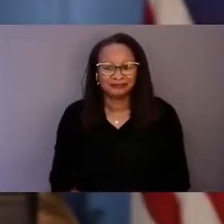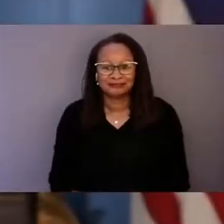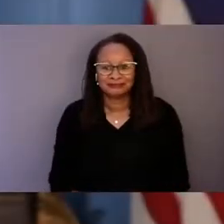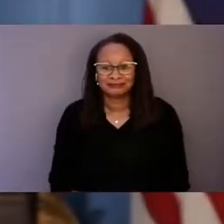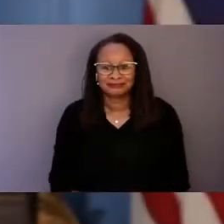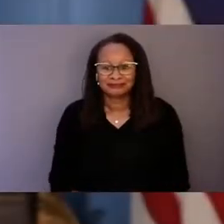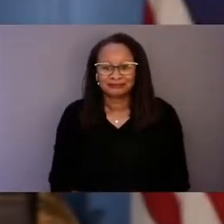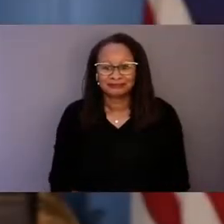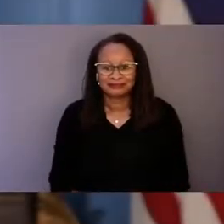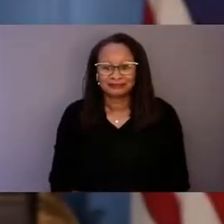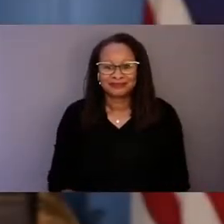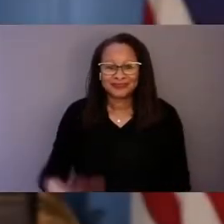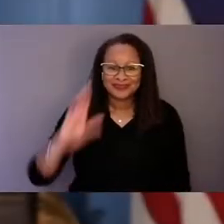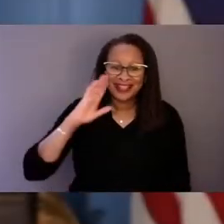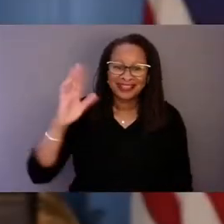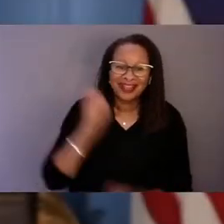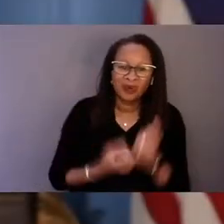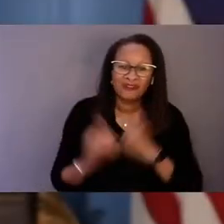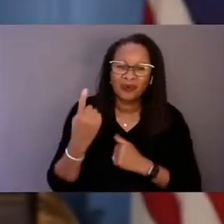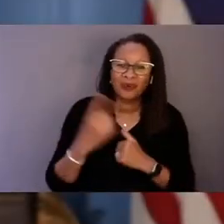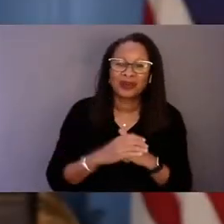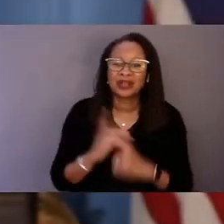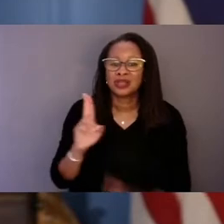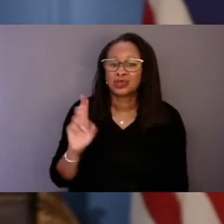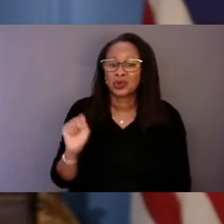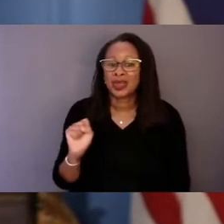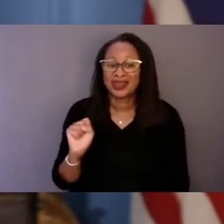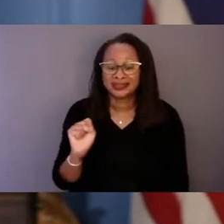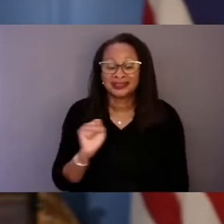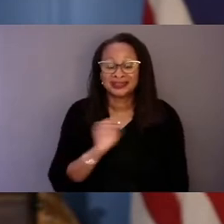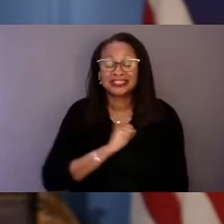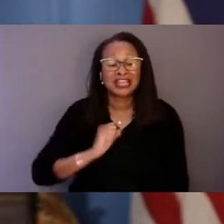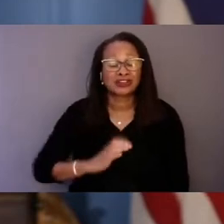Hello, everyone, I'm U.S. Senator Catherine Cortez Masto of Nevada,